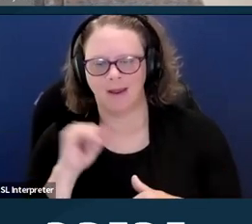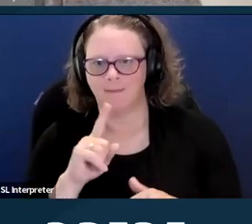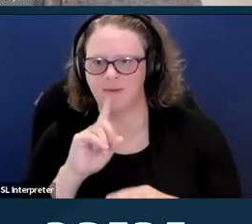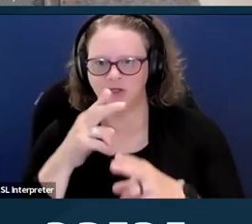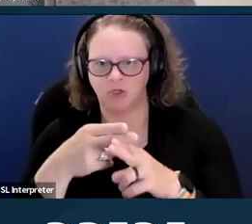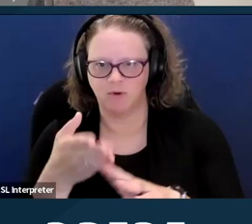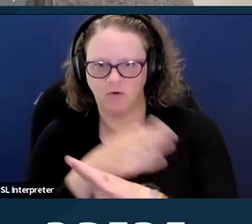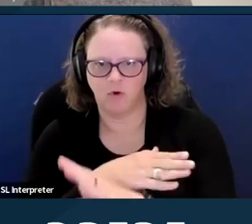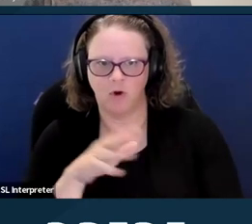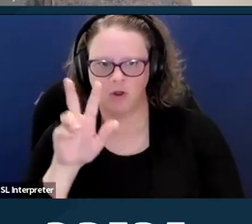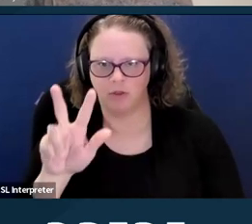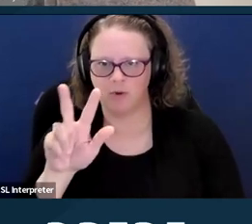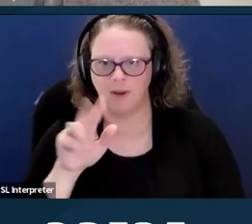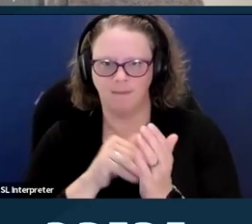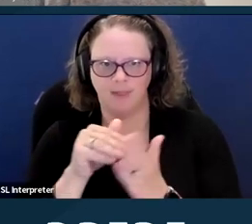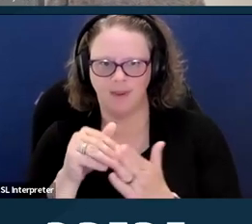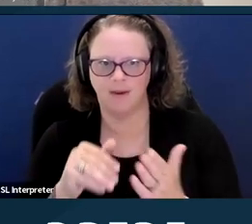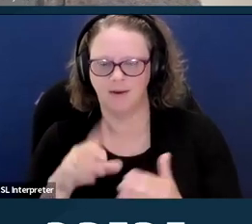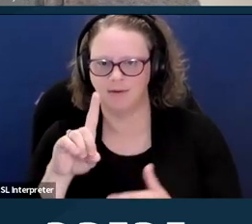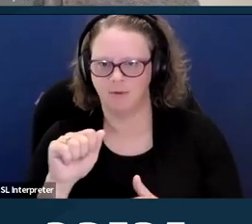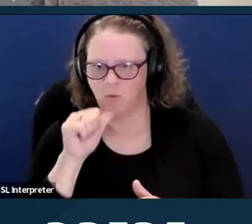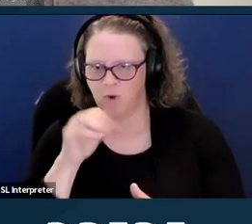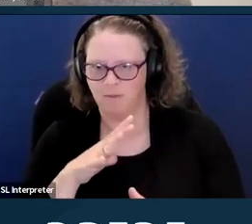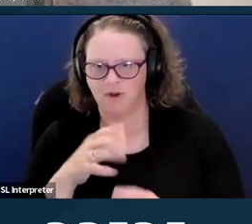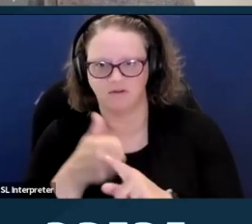3 million disabled women of reproductive age,